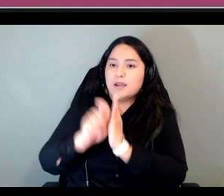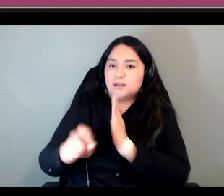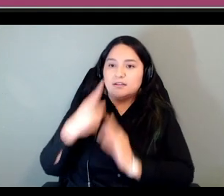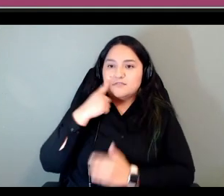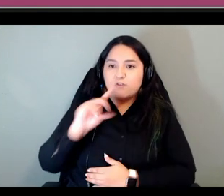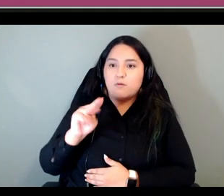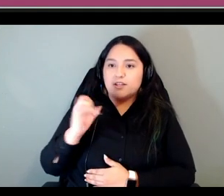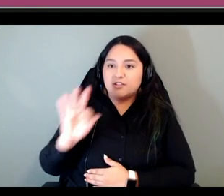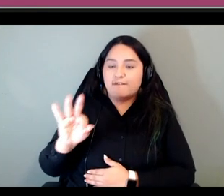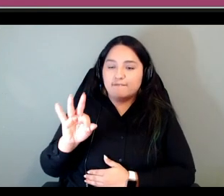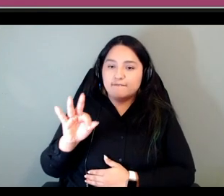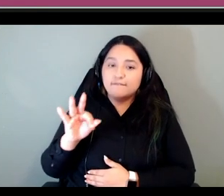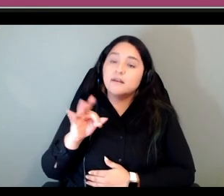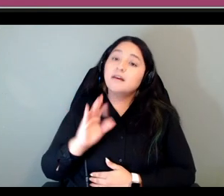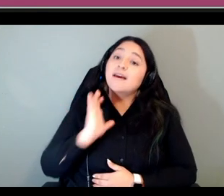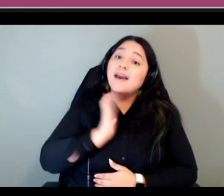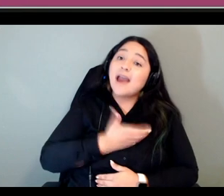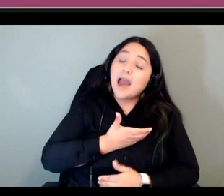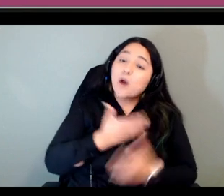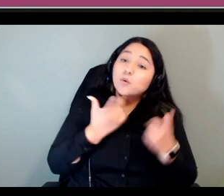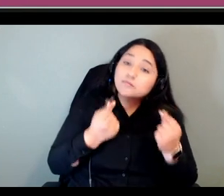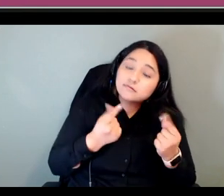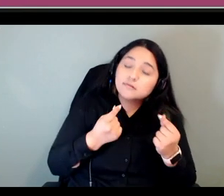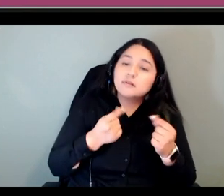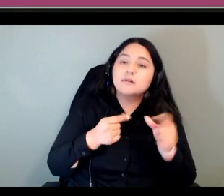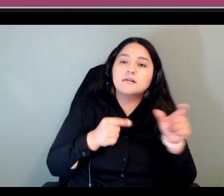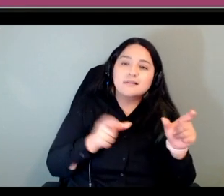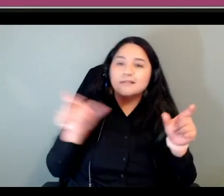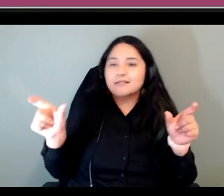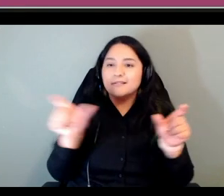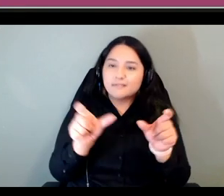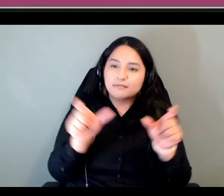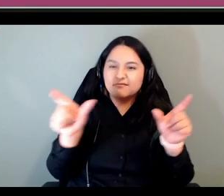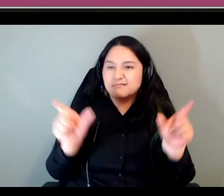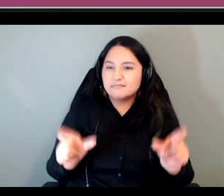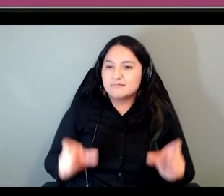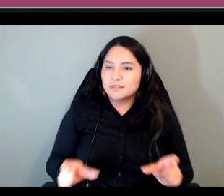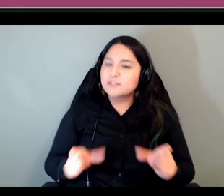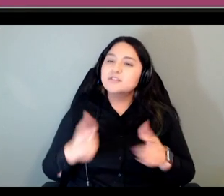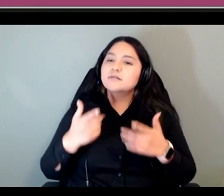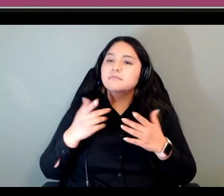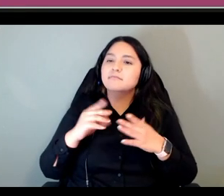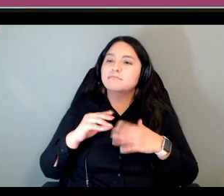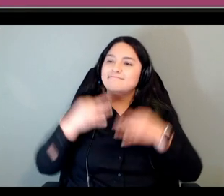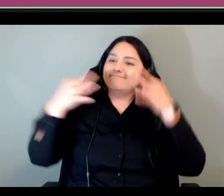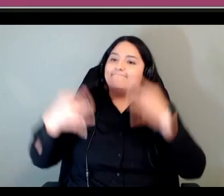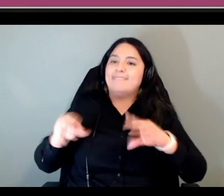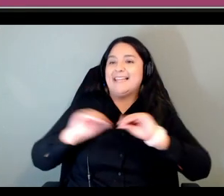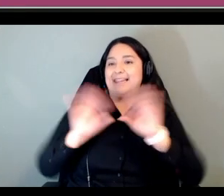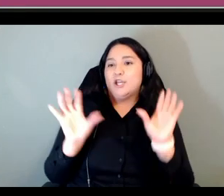it out this is what maps to this and you know just be clear about it um and not you know